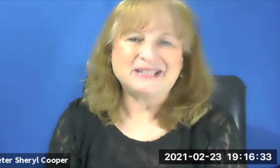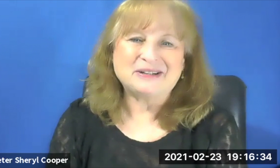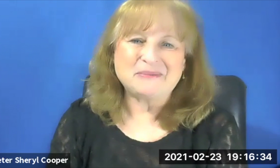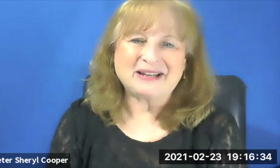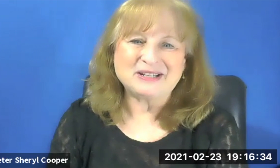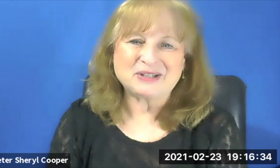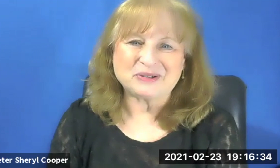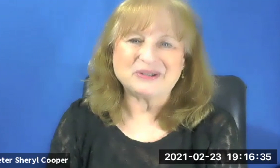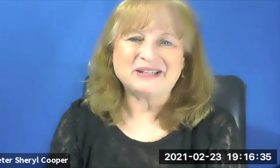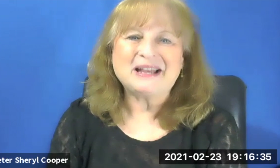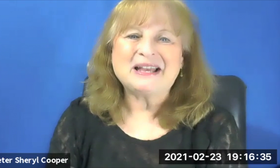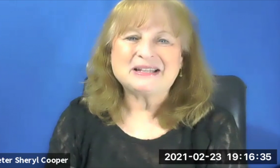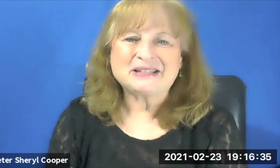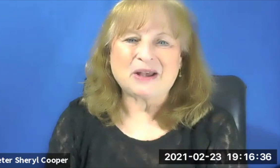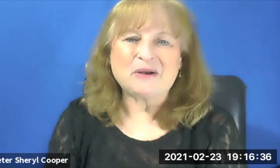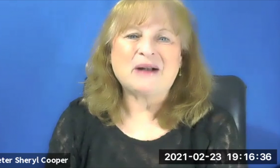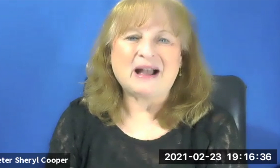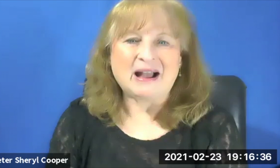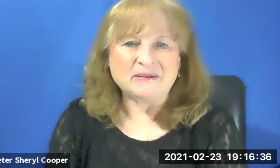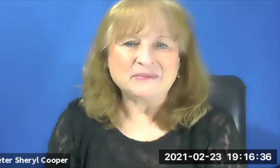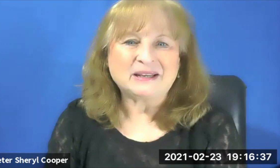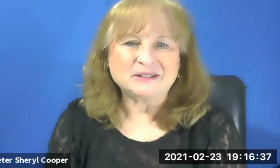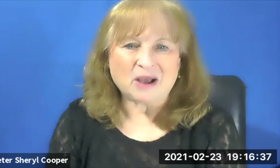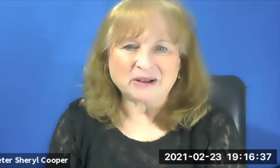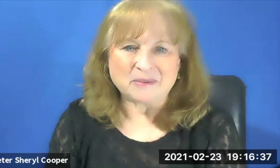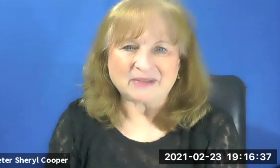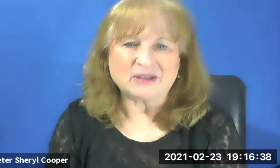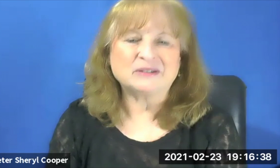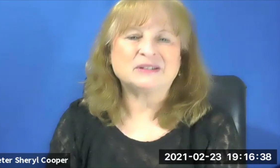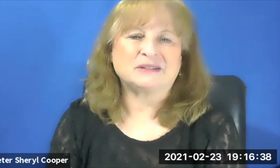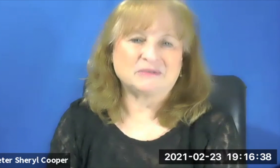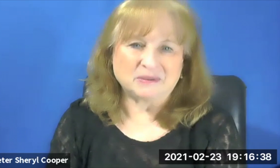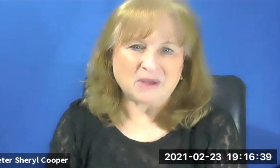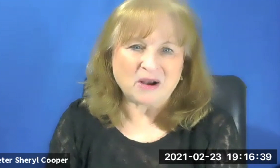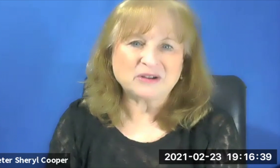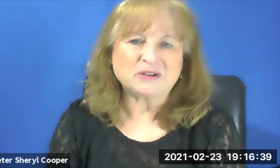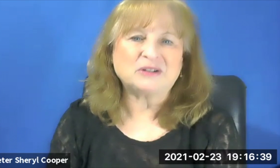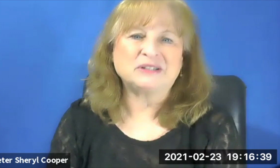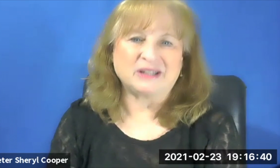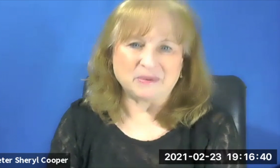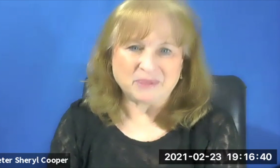hear about his story. So he can talk about there's some articles that have been